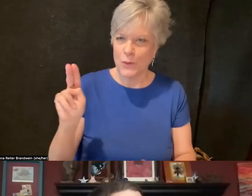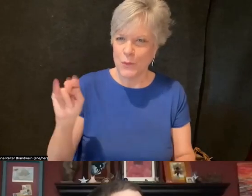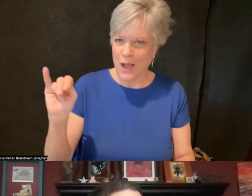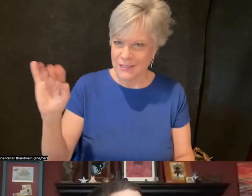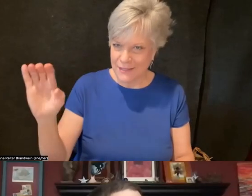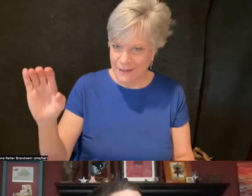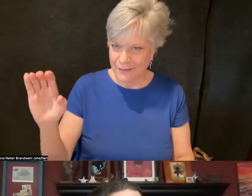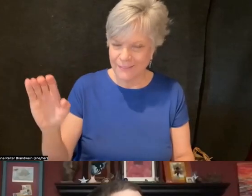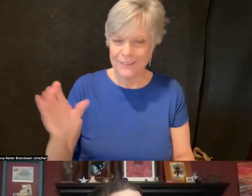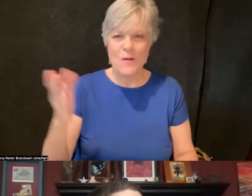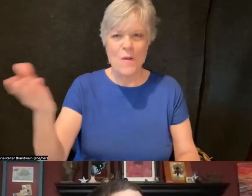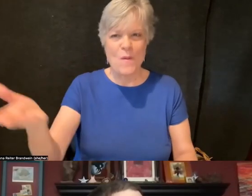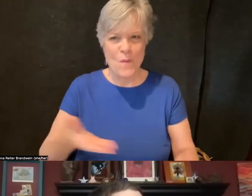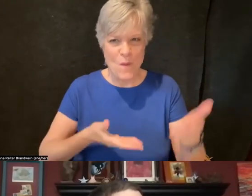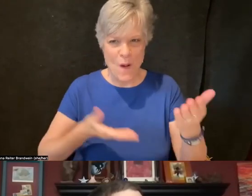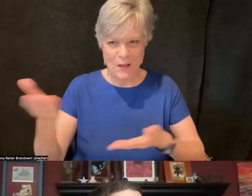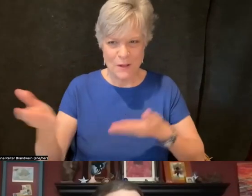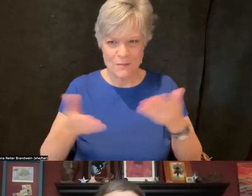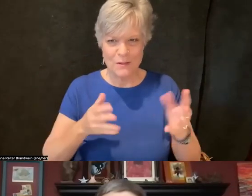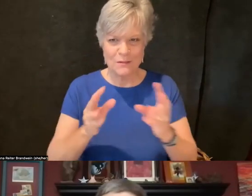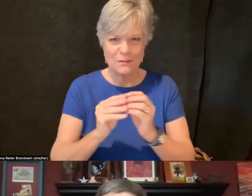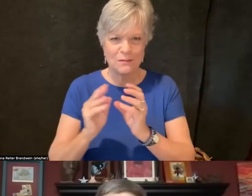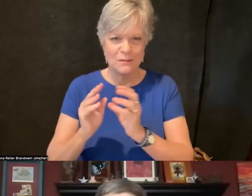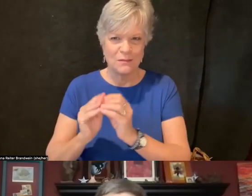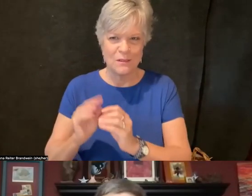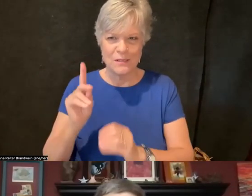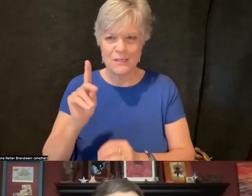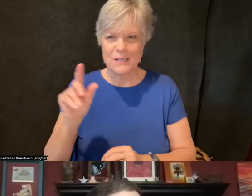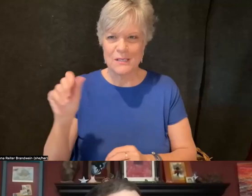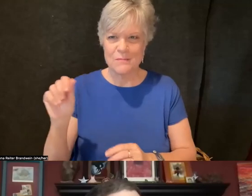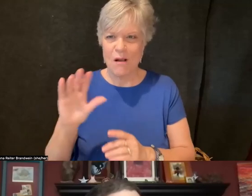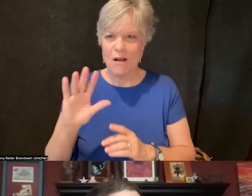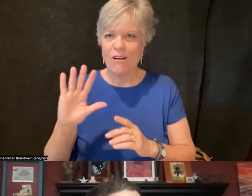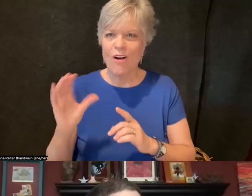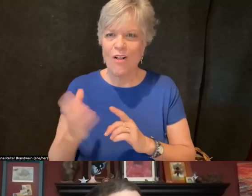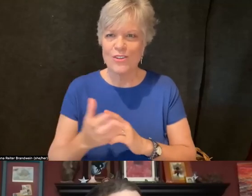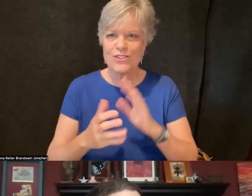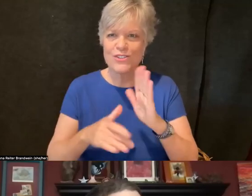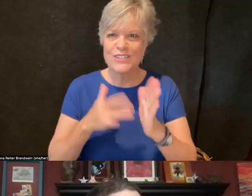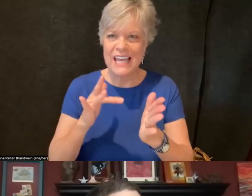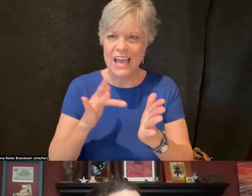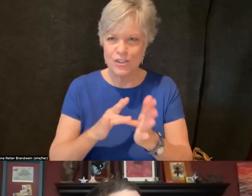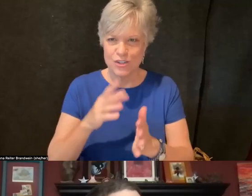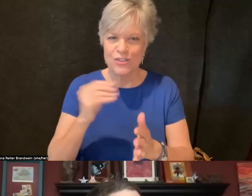on Disability Cultural Centers in Higher Education. We are back together for a round table